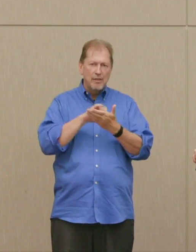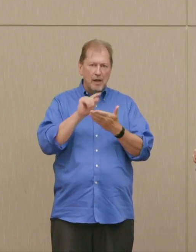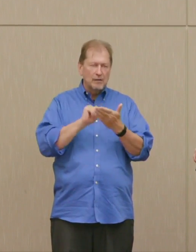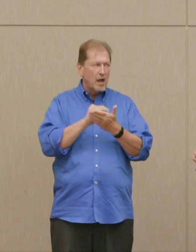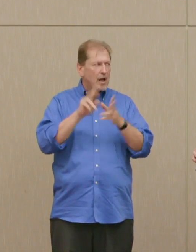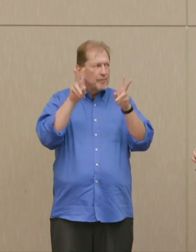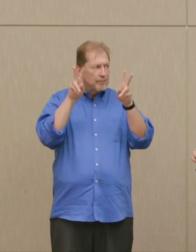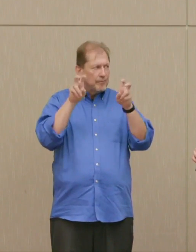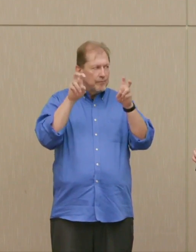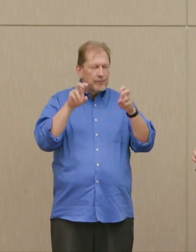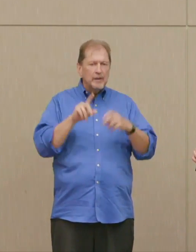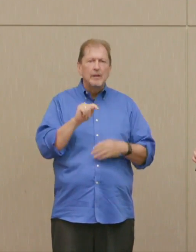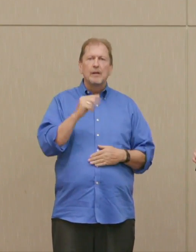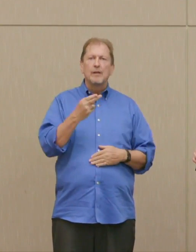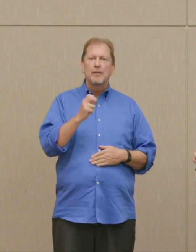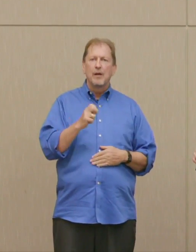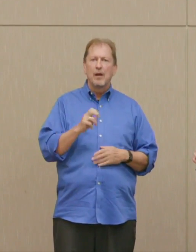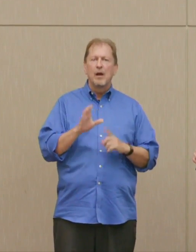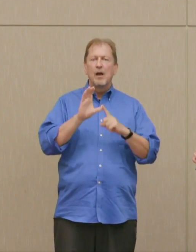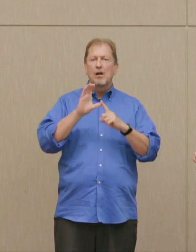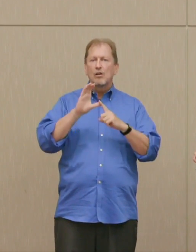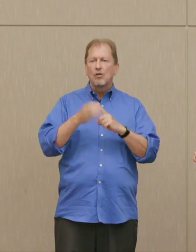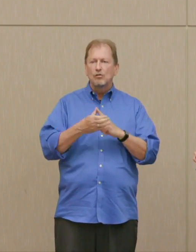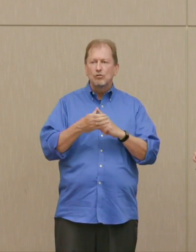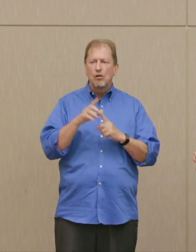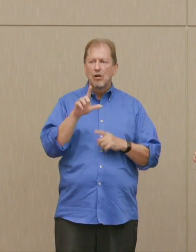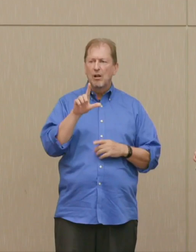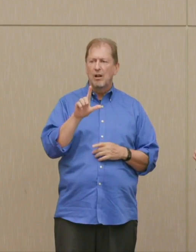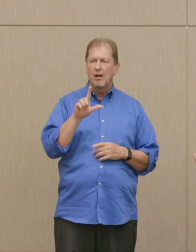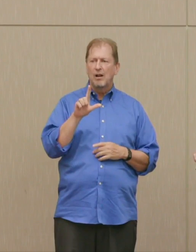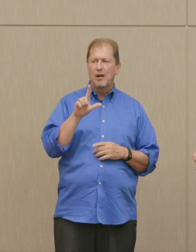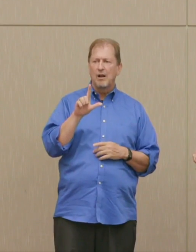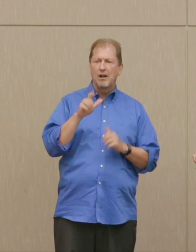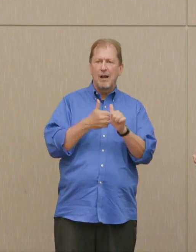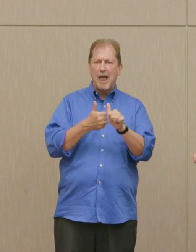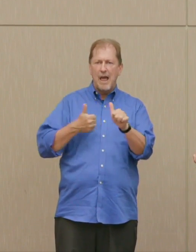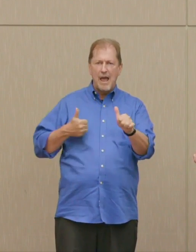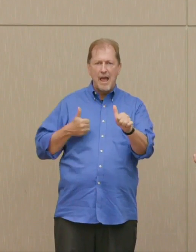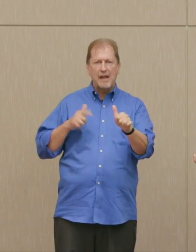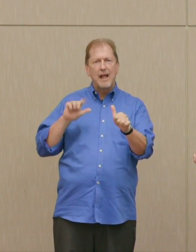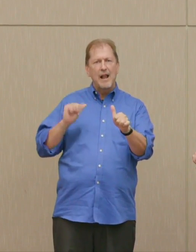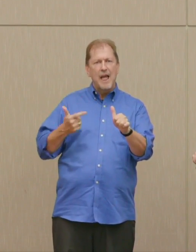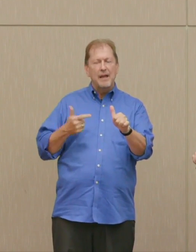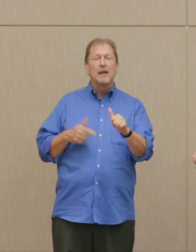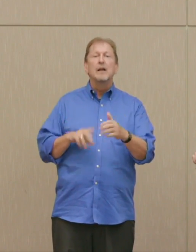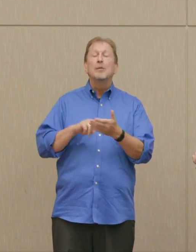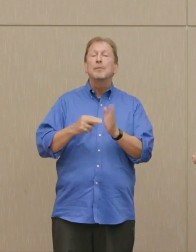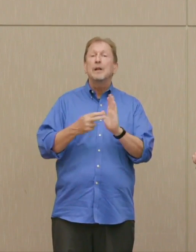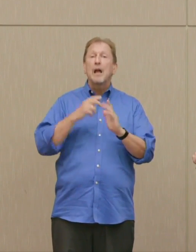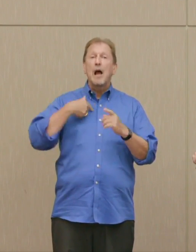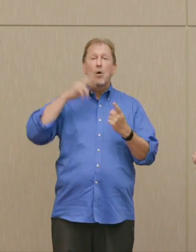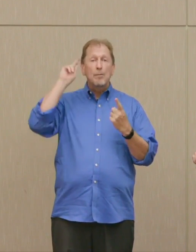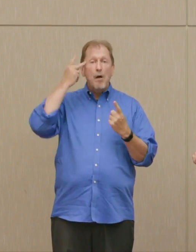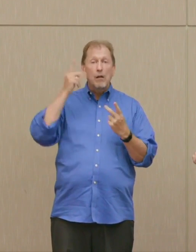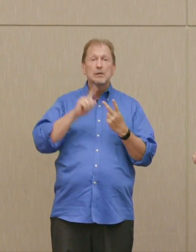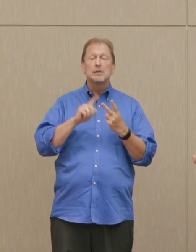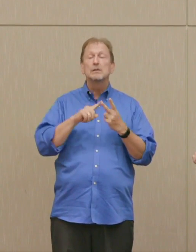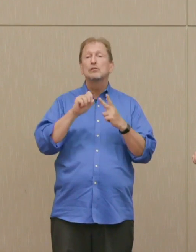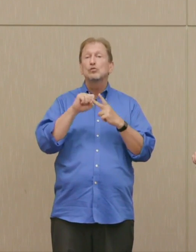cultural lag, the notion that our politics, our ethics, our social institutions lagged